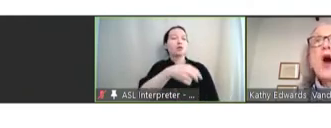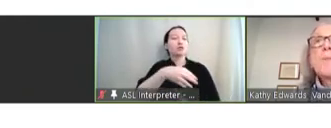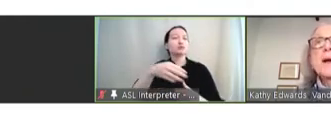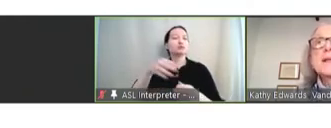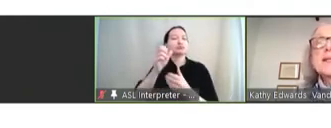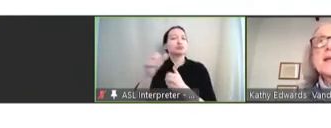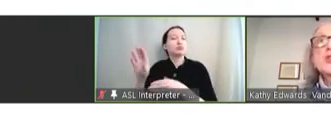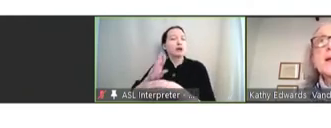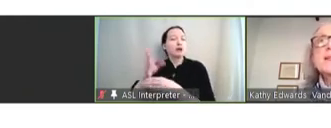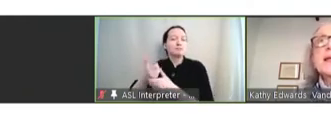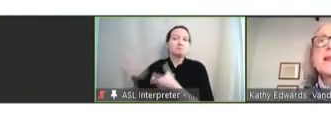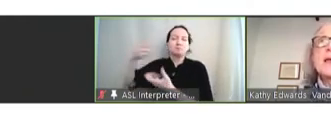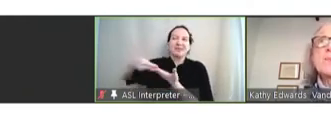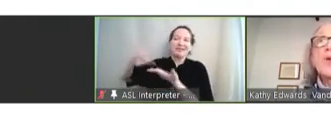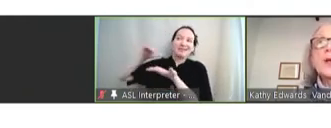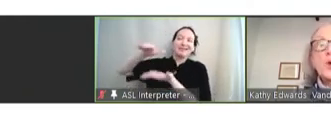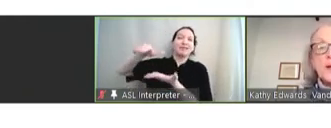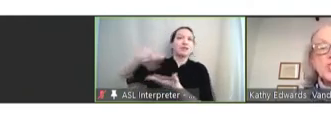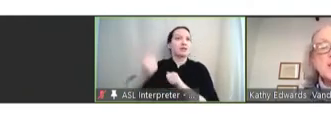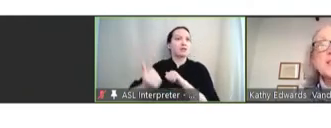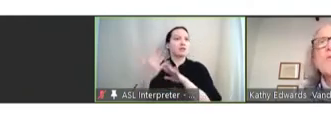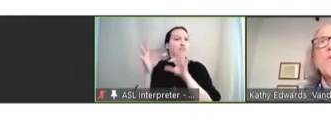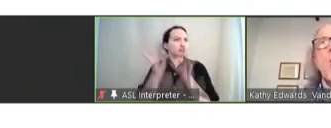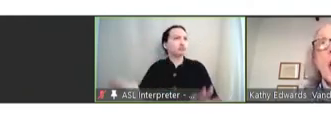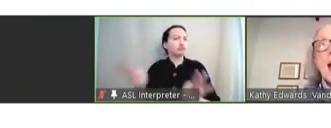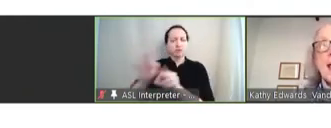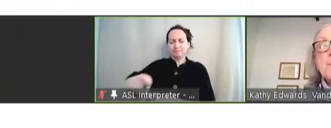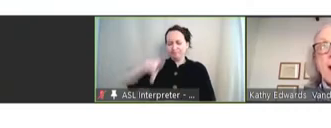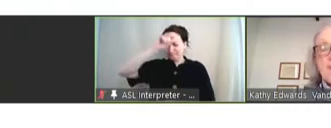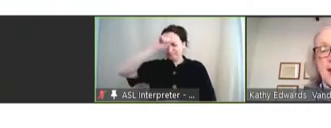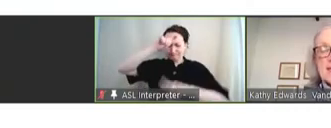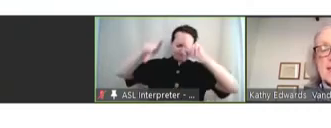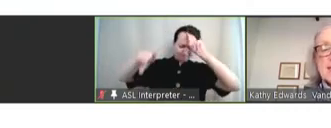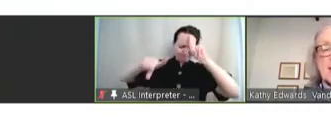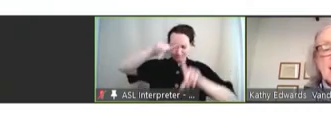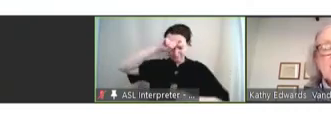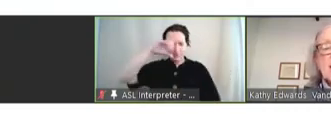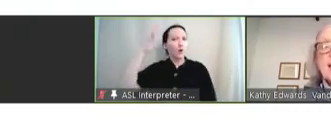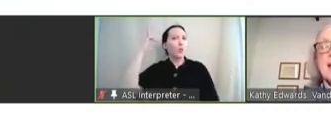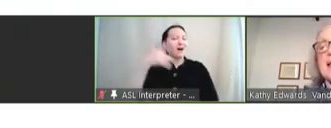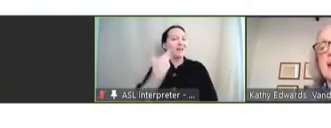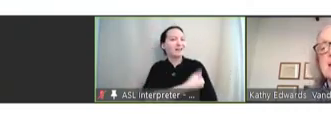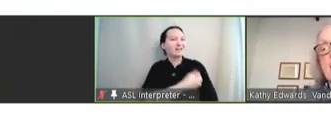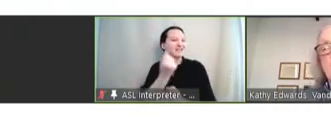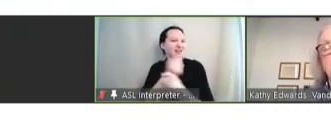help us in addressing the important questions of why about vaccine safety. Next slide.